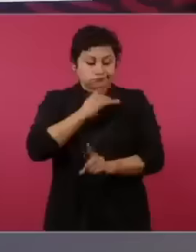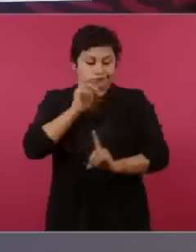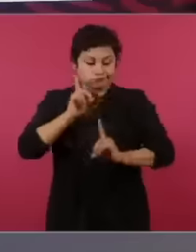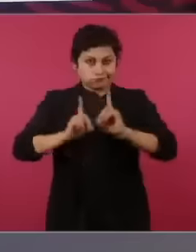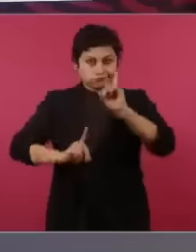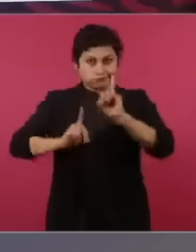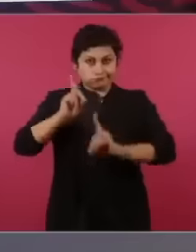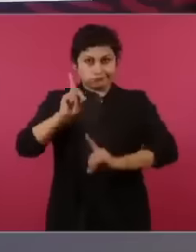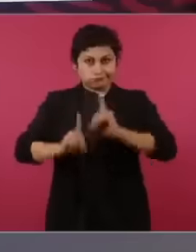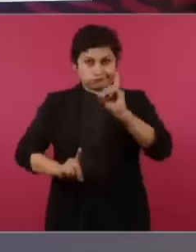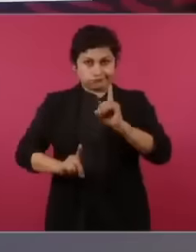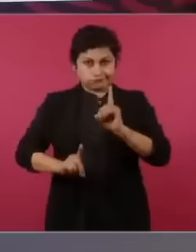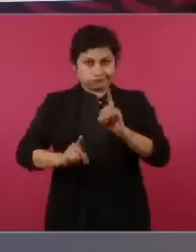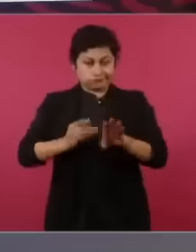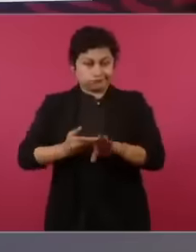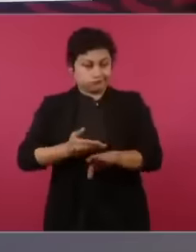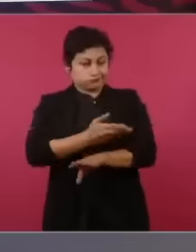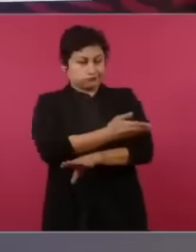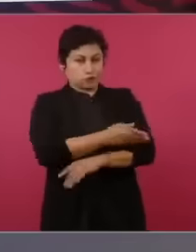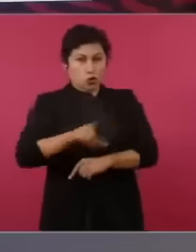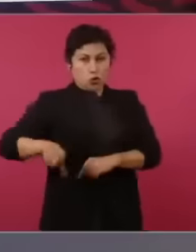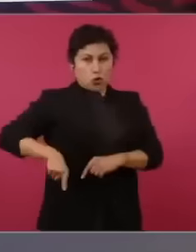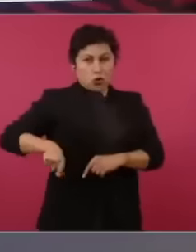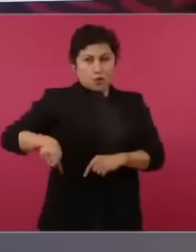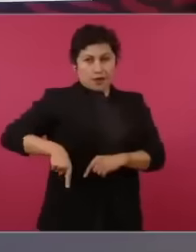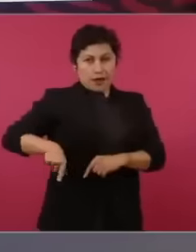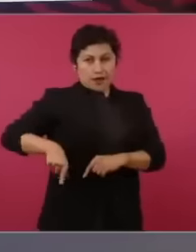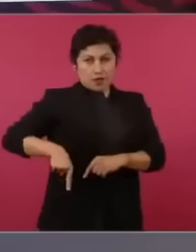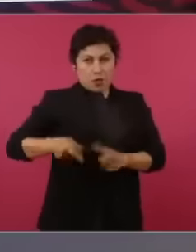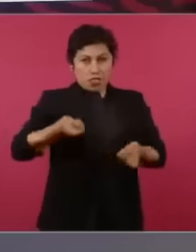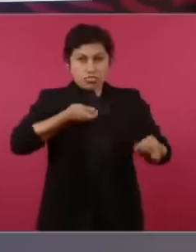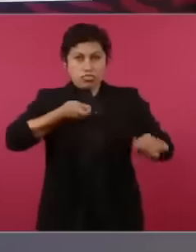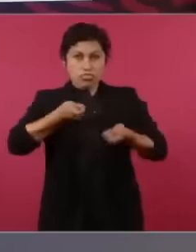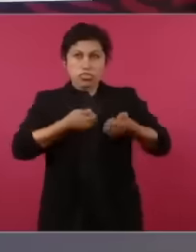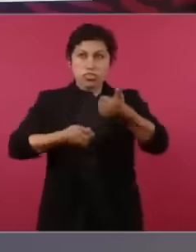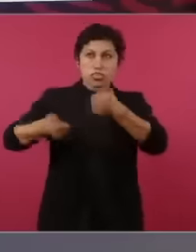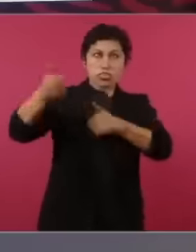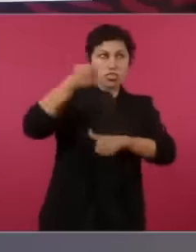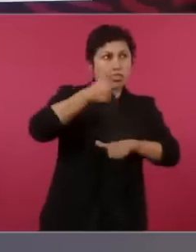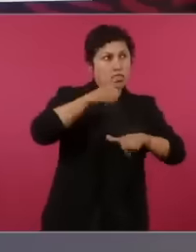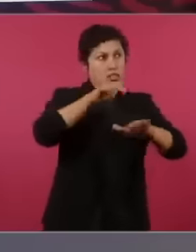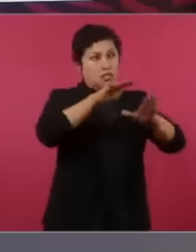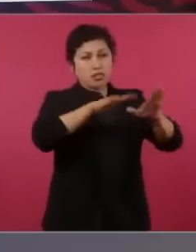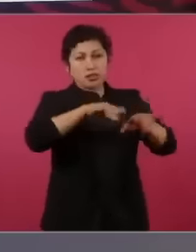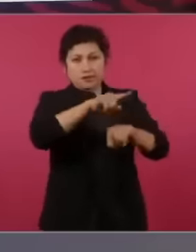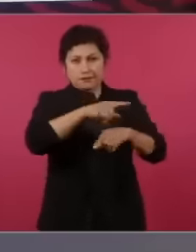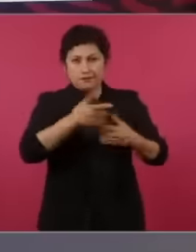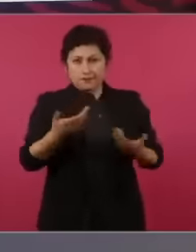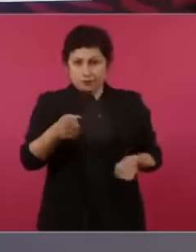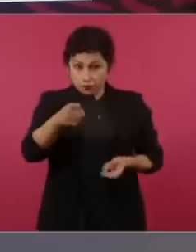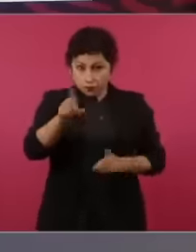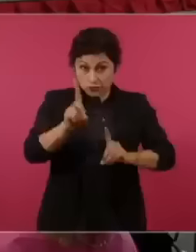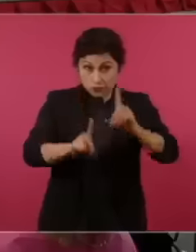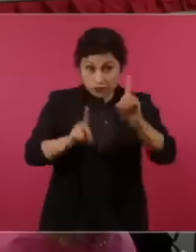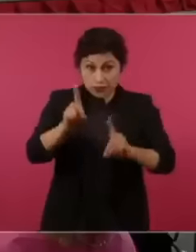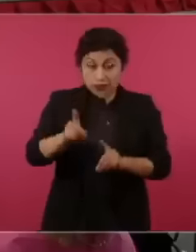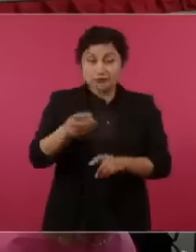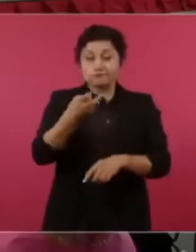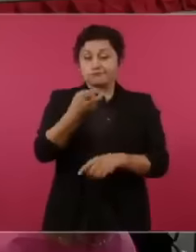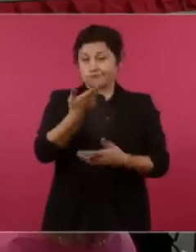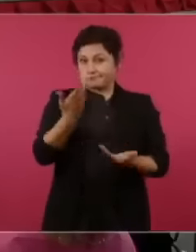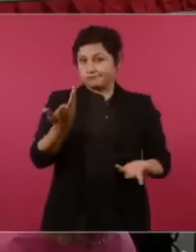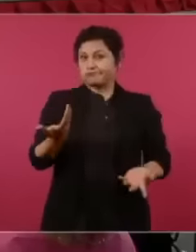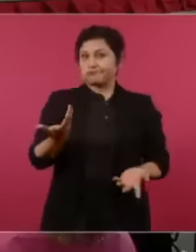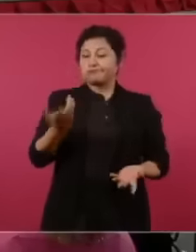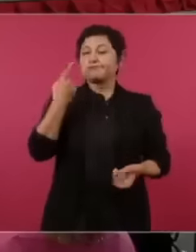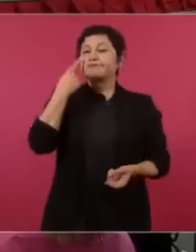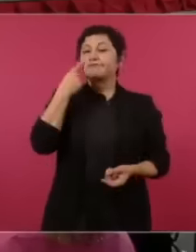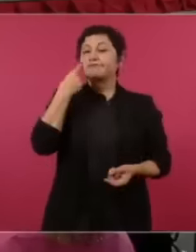taken over because Where is the president